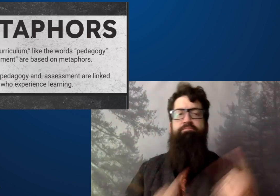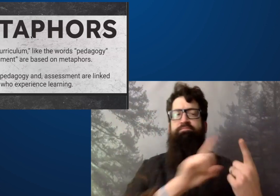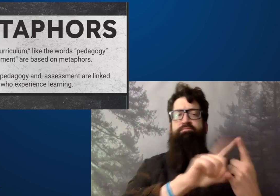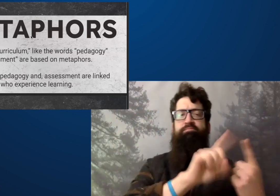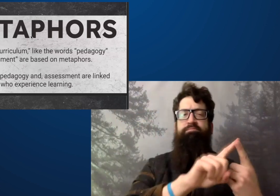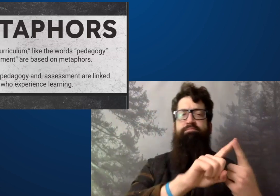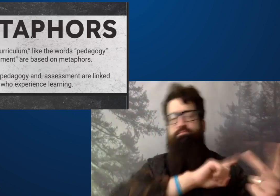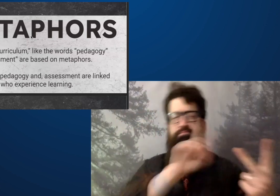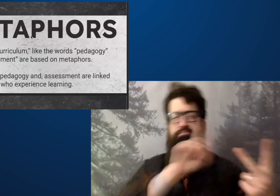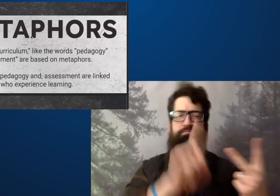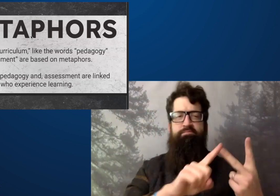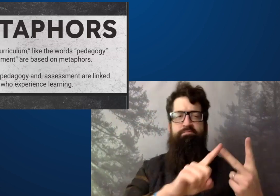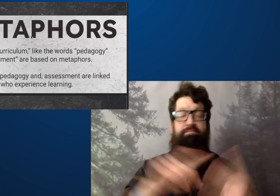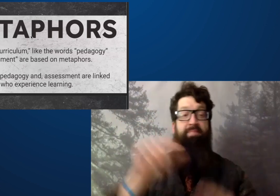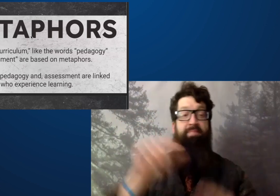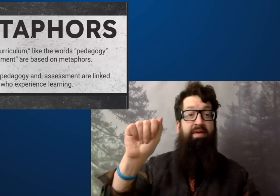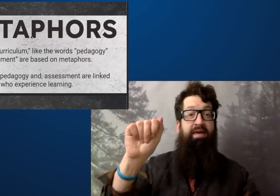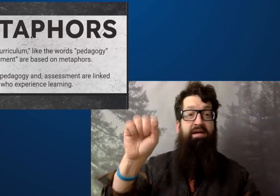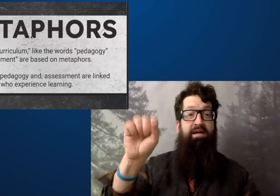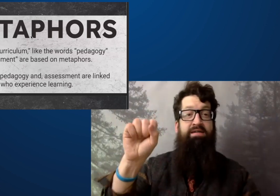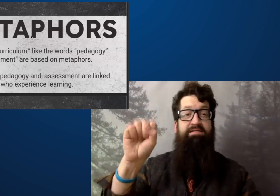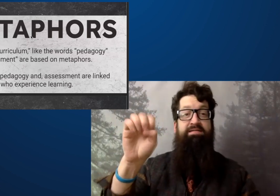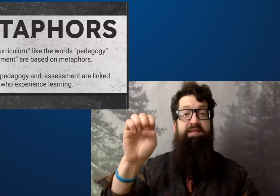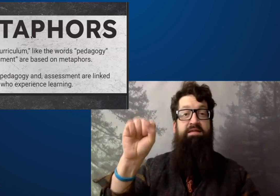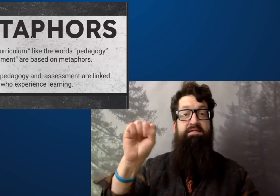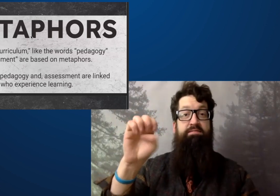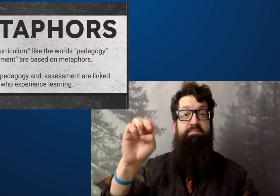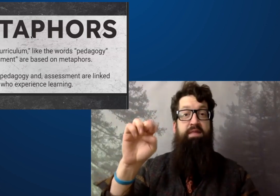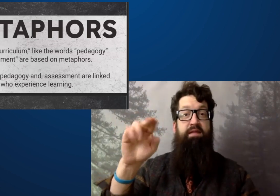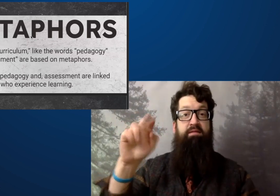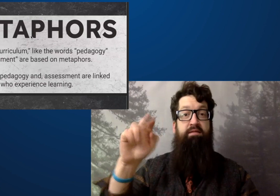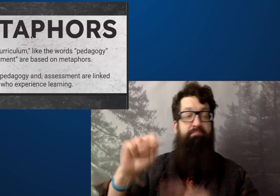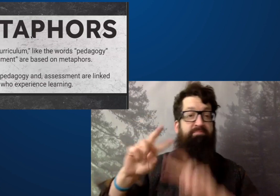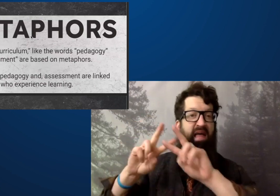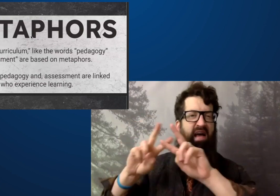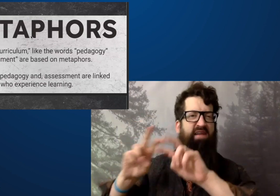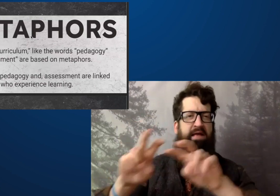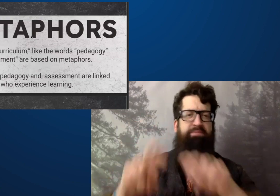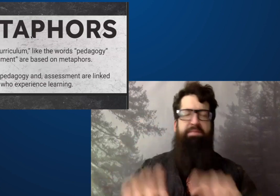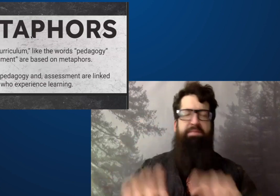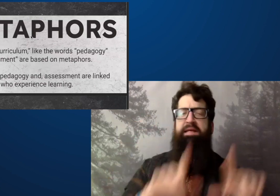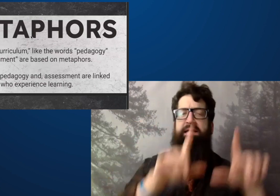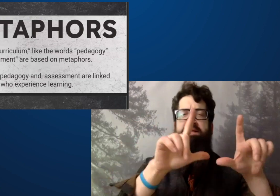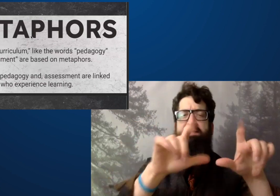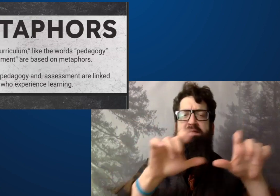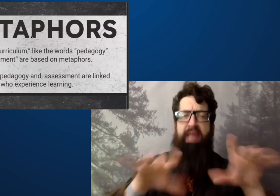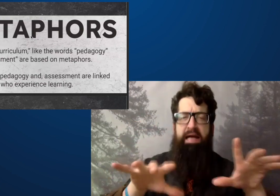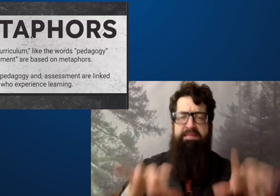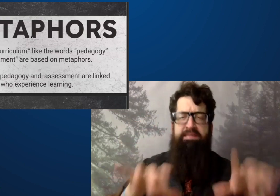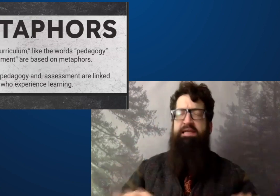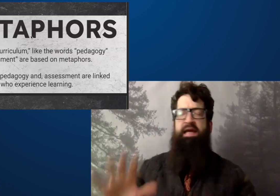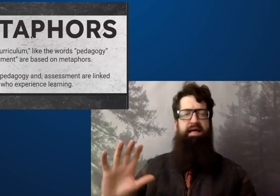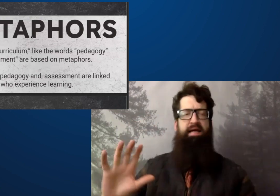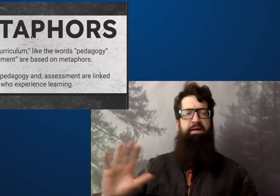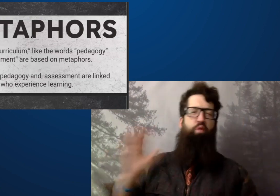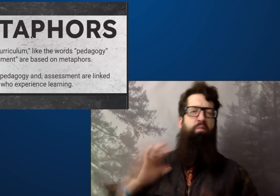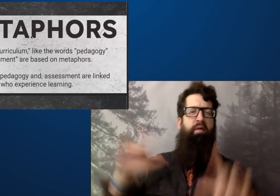PETA comes from the root word of foot. This is why we talk about walking a path. Pedagogy and assessment.